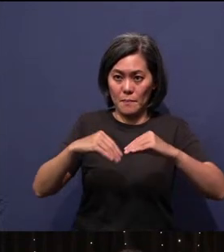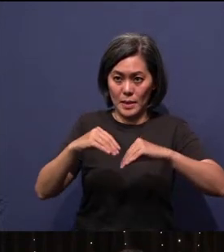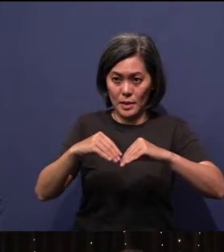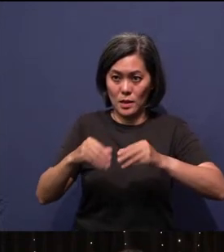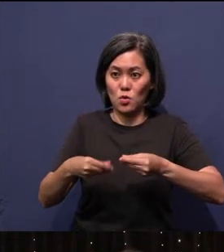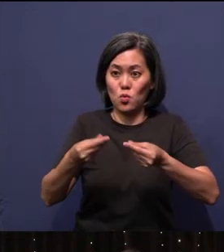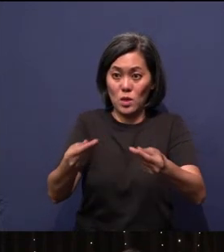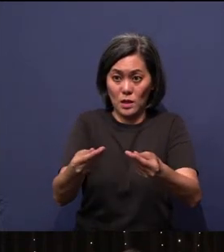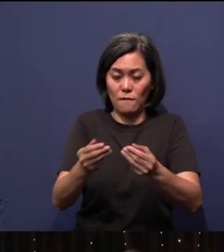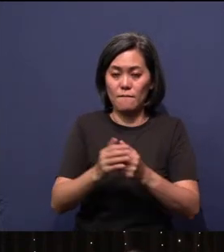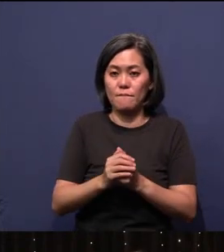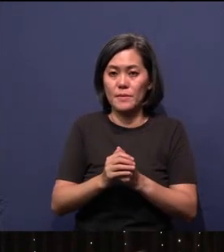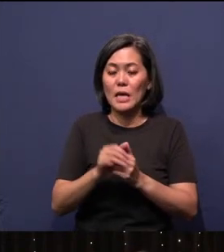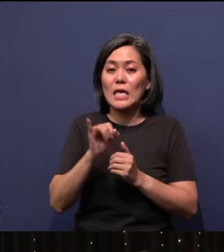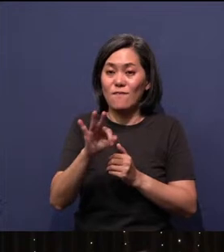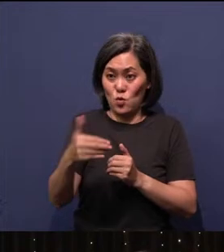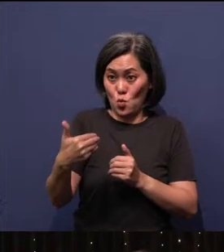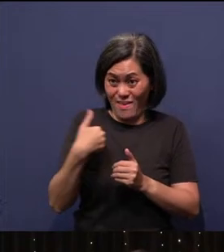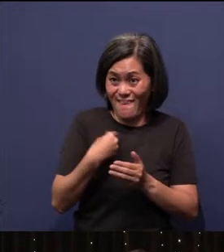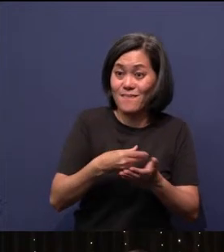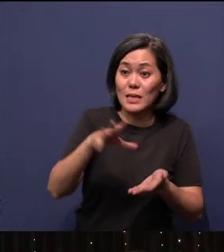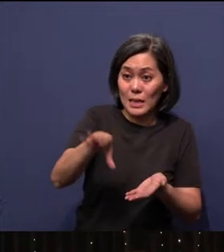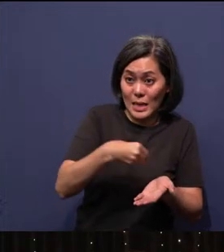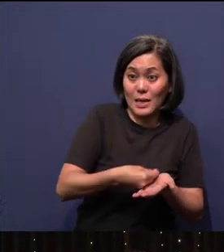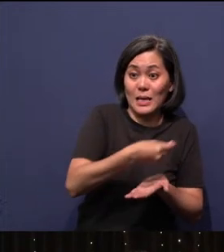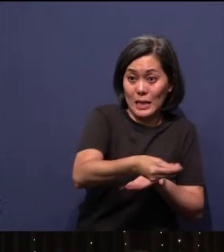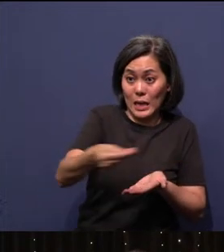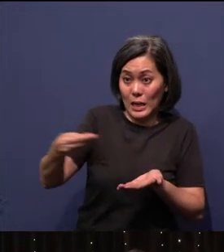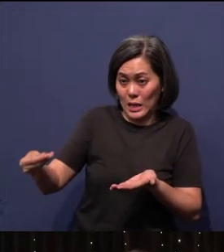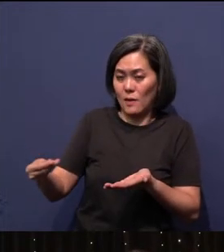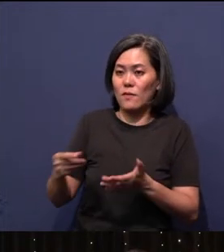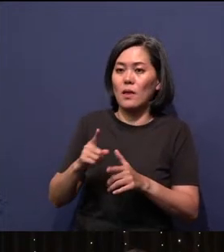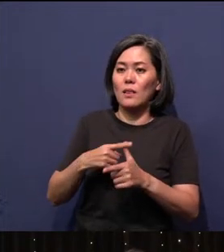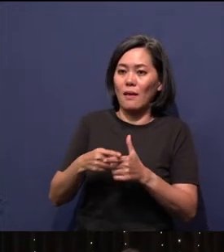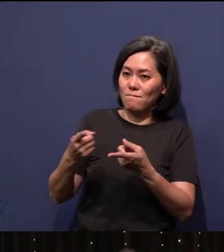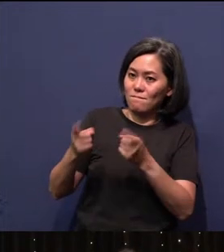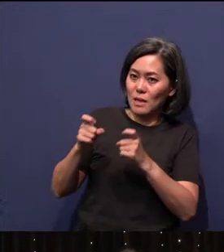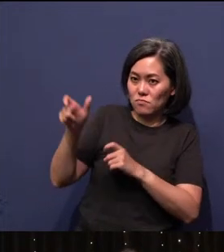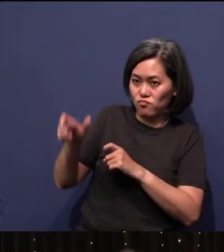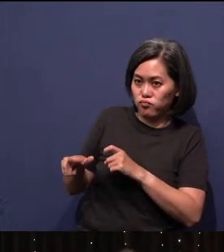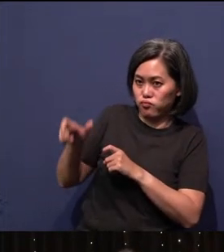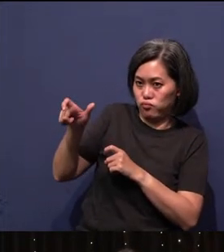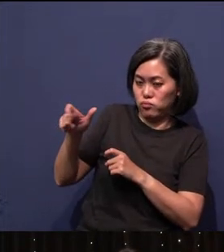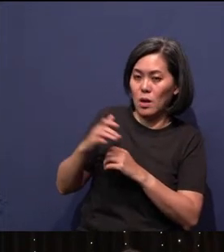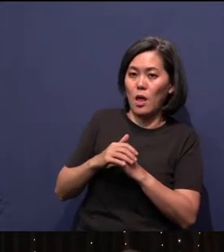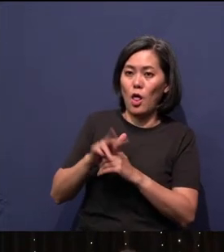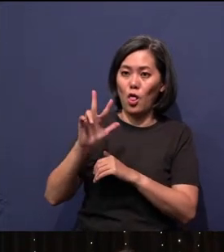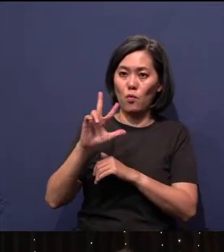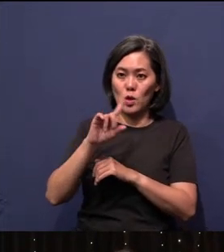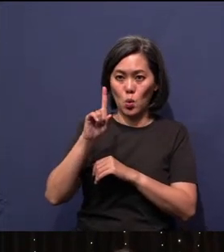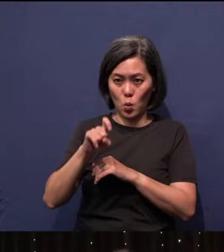If you have participated, I think it's time to just quickly scan the QR code. It's really fast, three questions, three yes and no only.